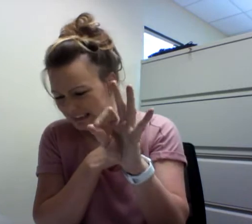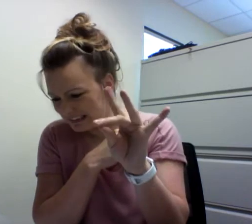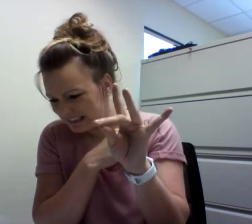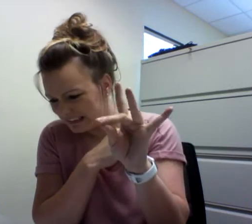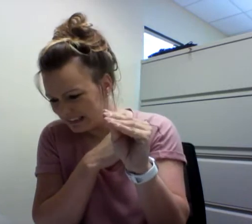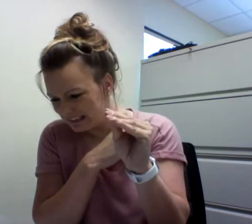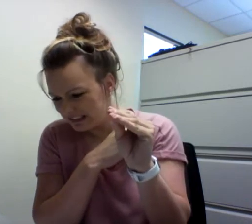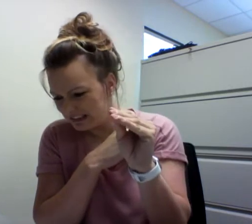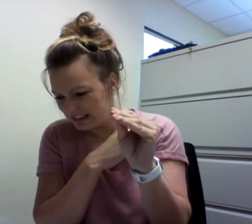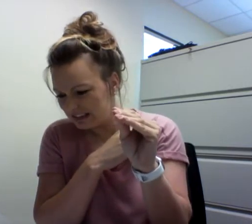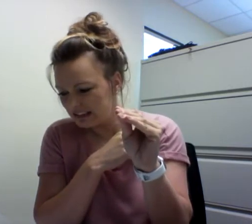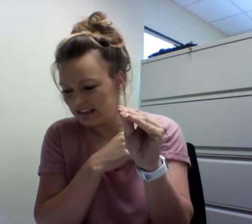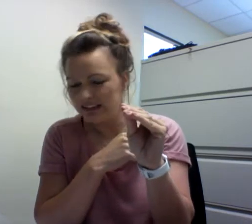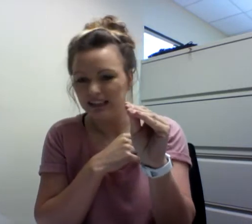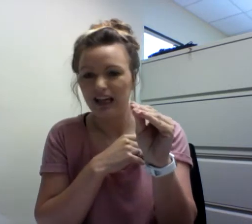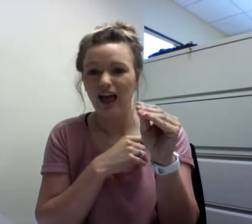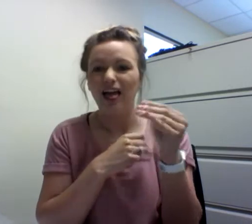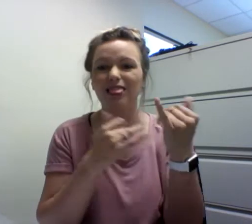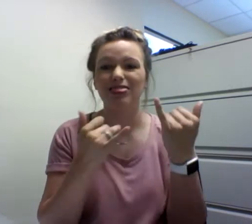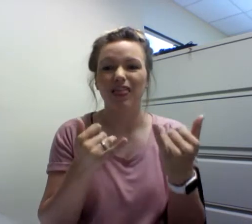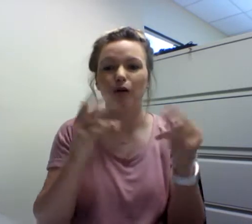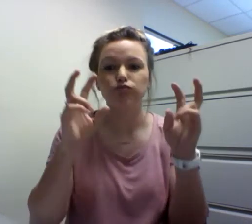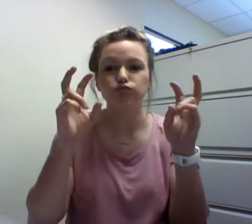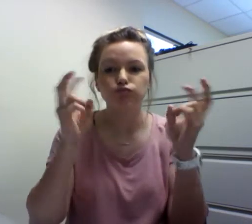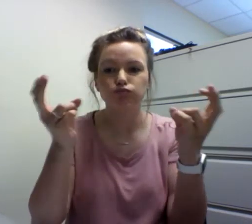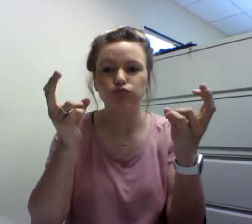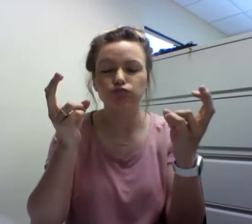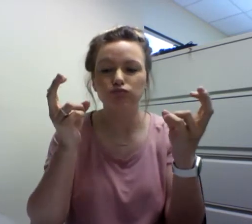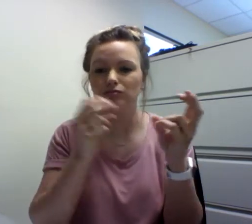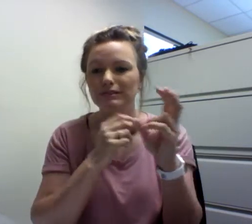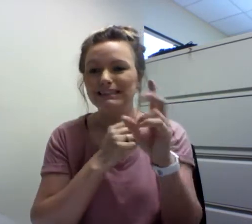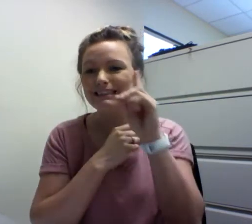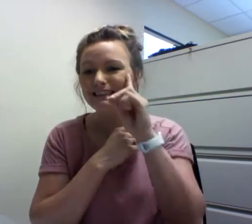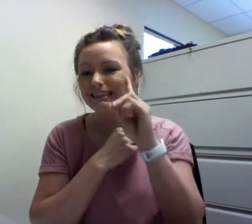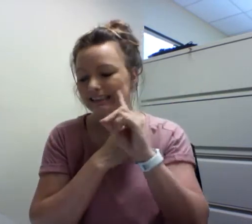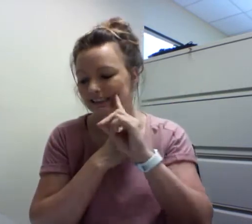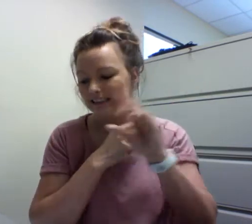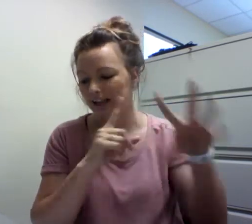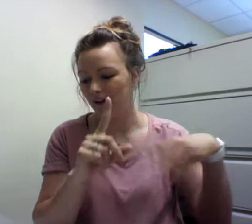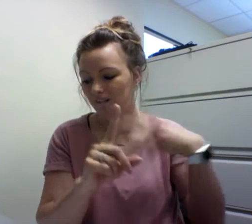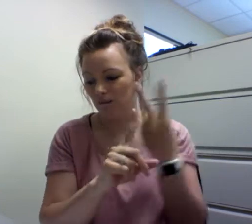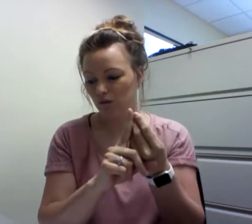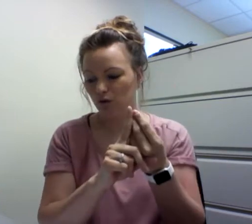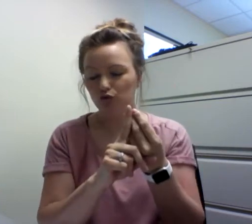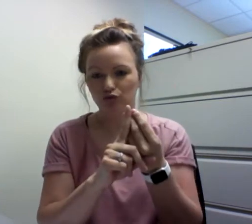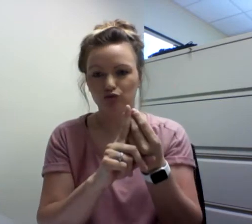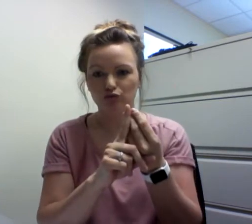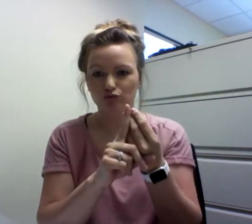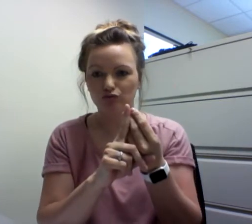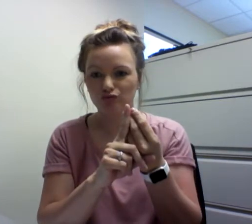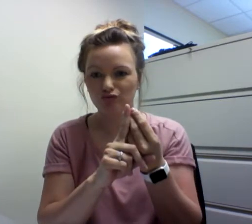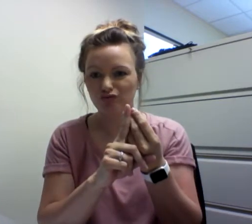there has been that establishment of the Deaf community but it was not until the 1980's that the term "Deaf culture" became used and accepted.